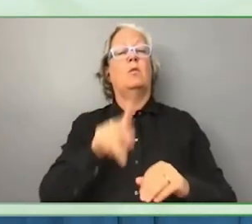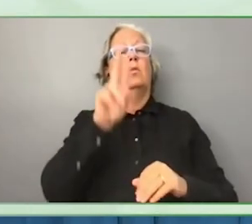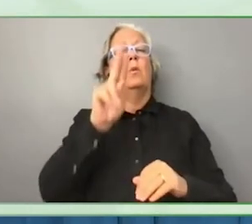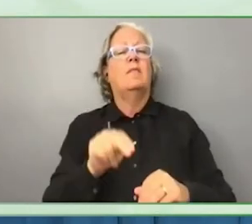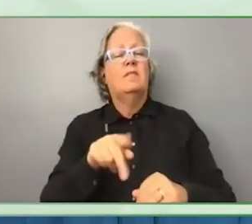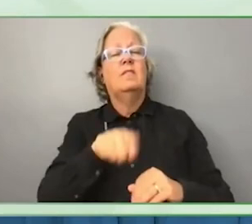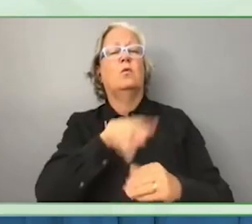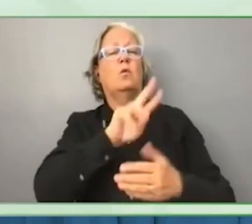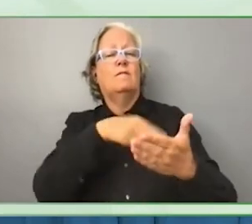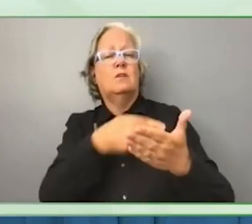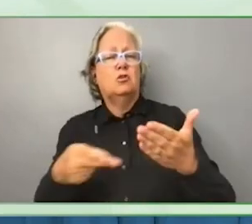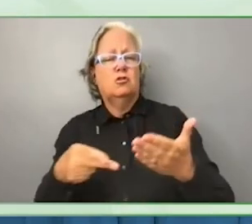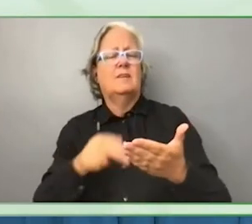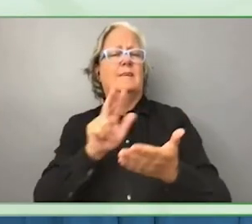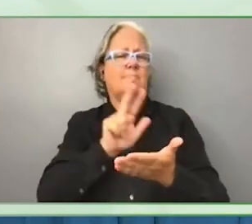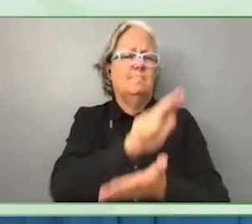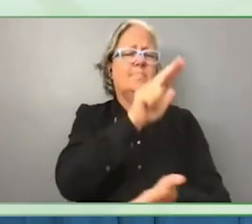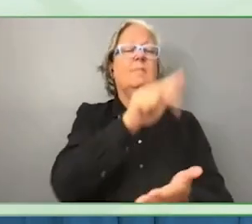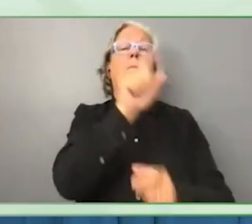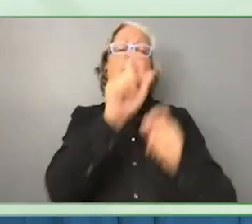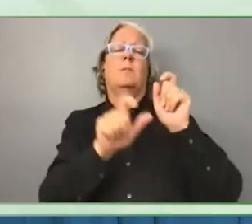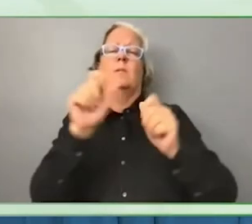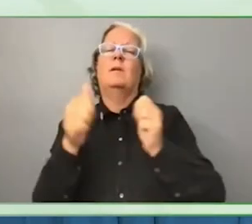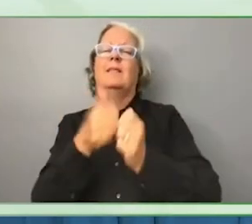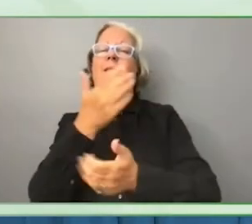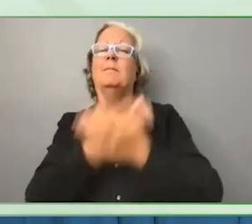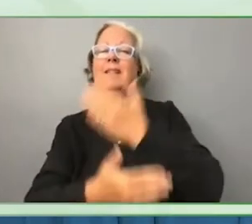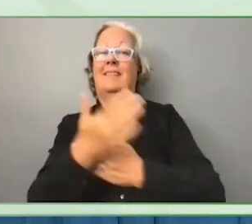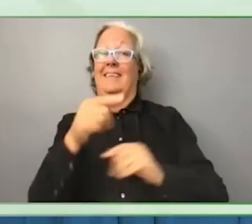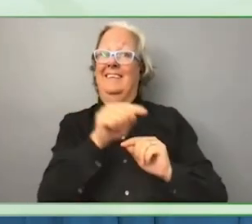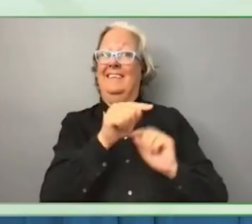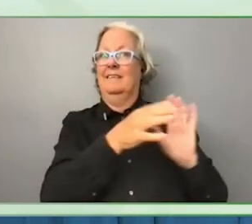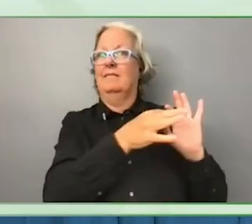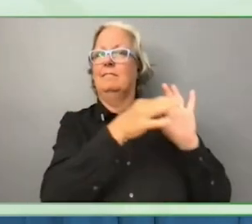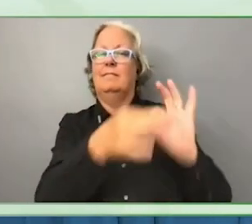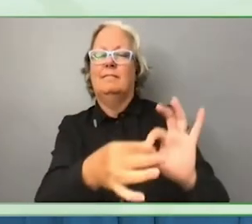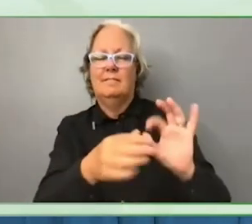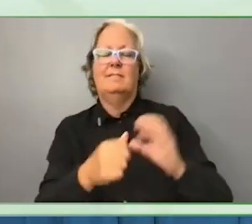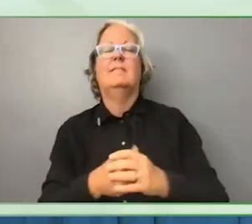rights of people with disability. They have different ways of collaborating.